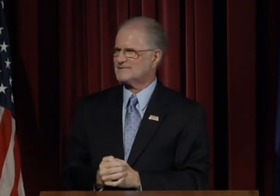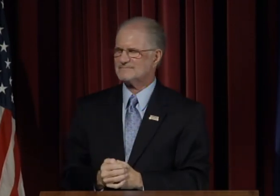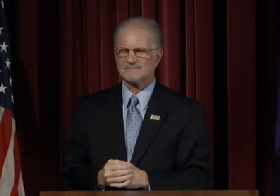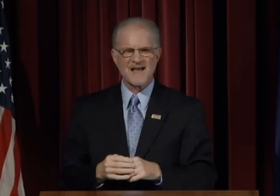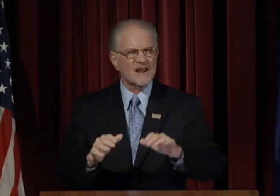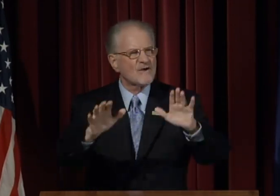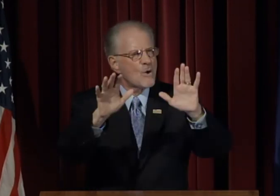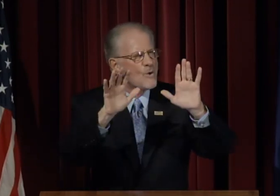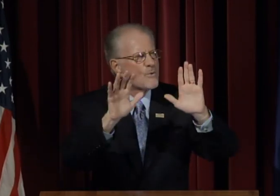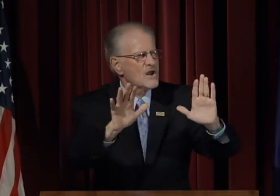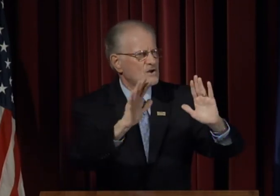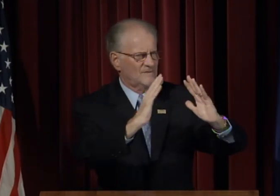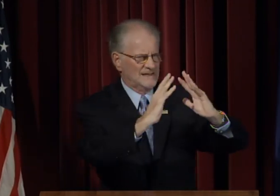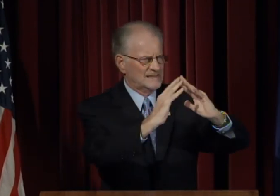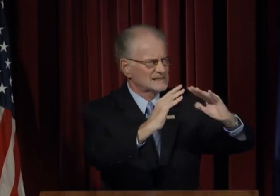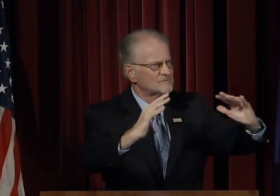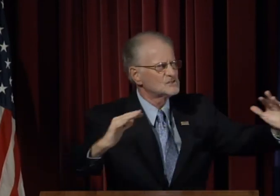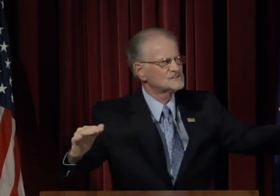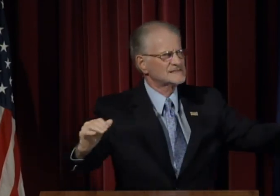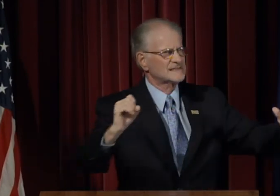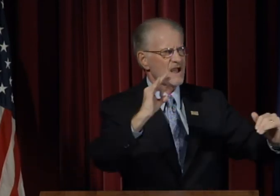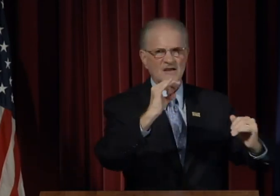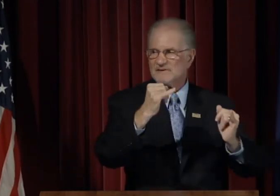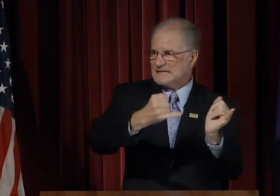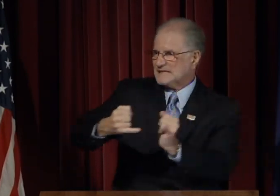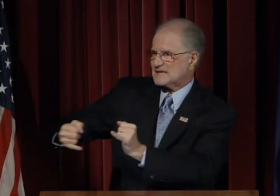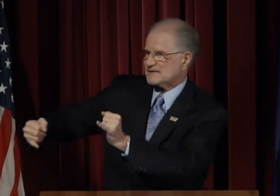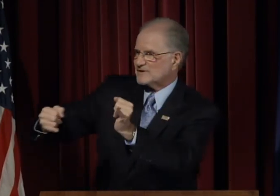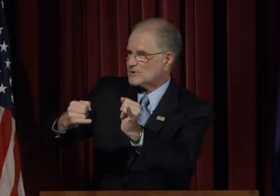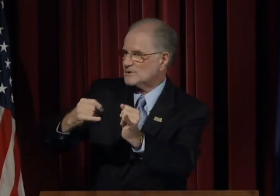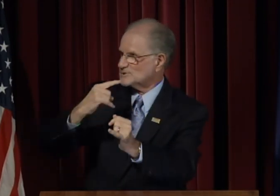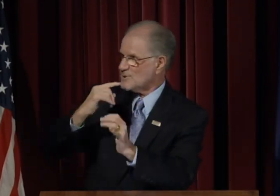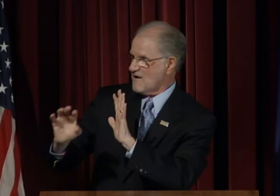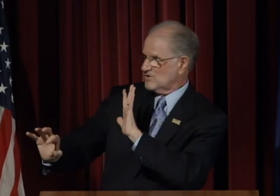And you'll see the wonderful diversity of individuals